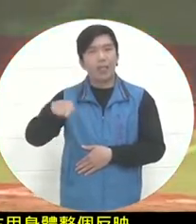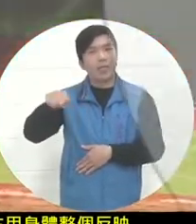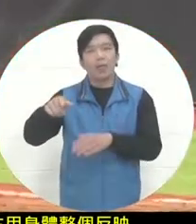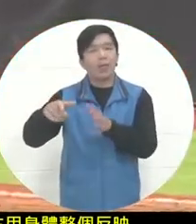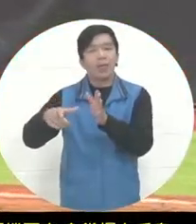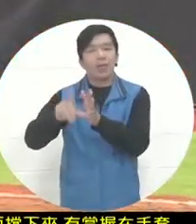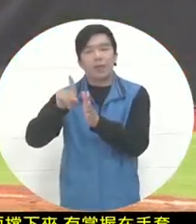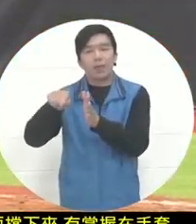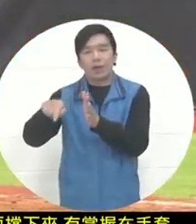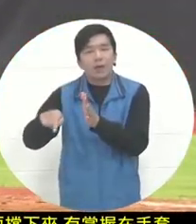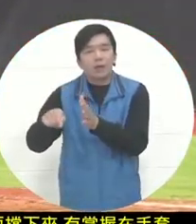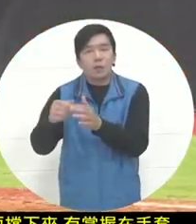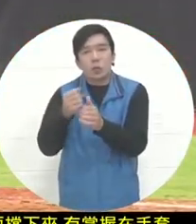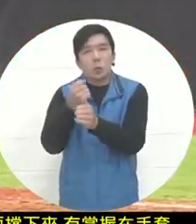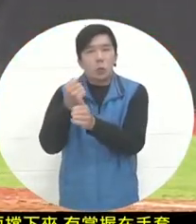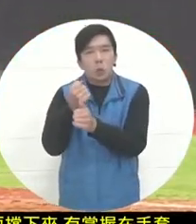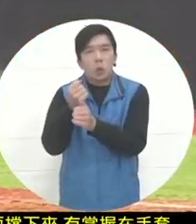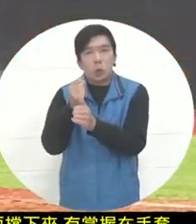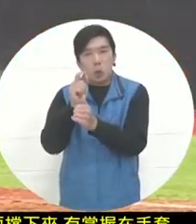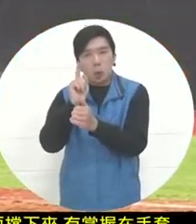was still not that good. The good thing